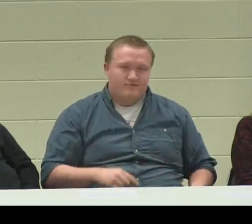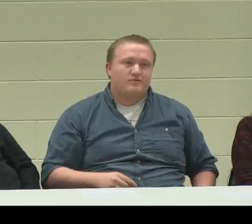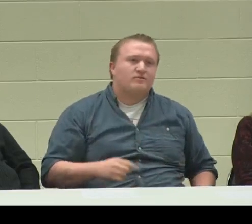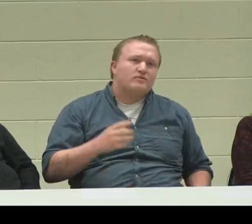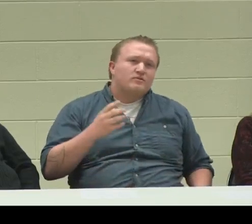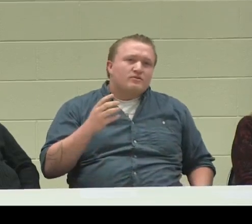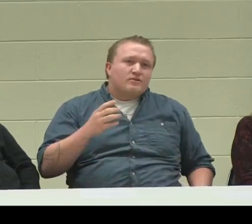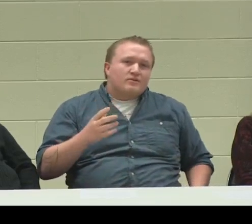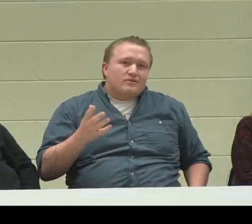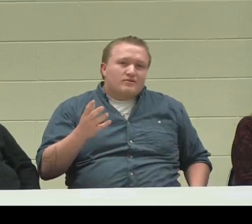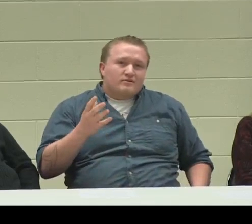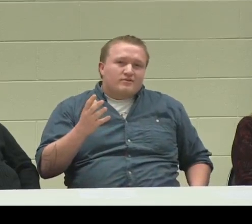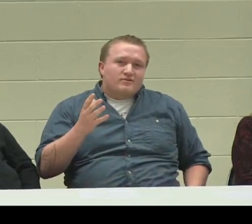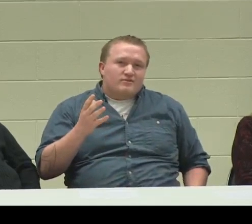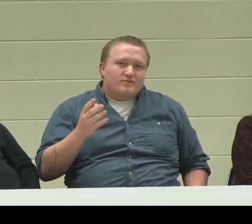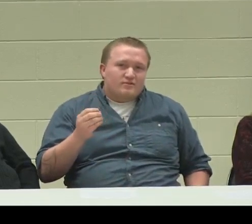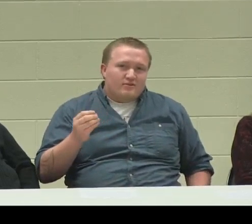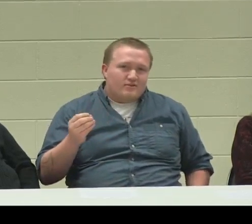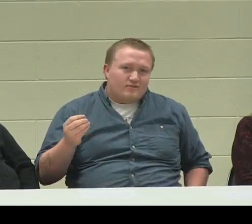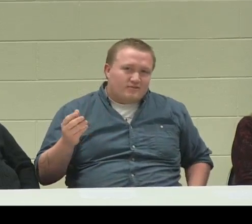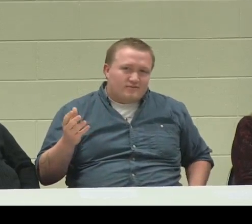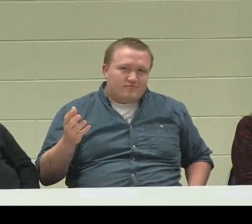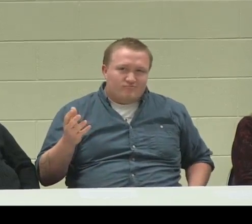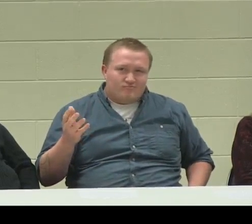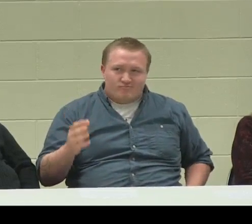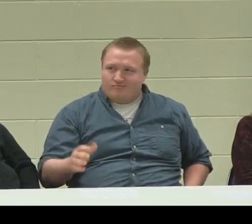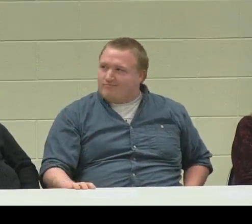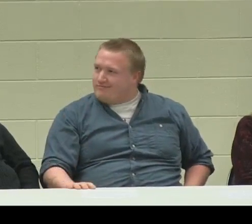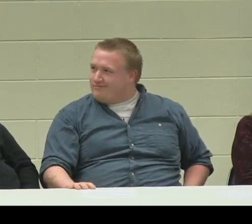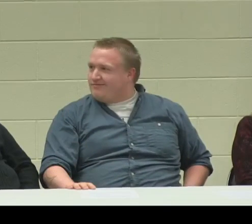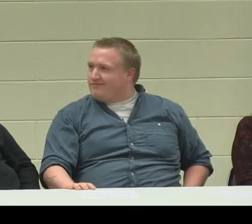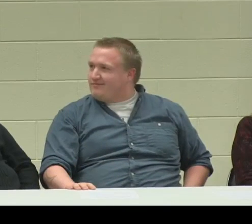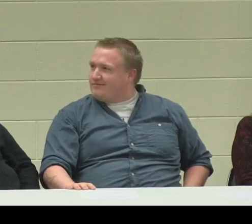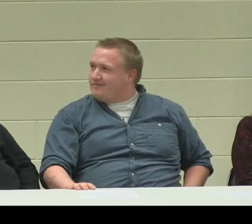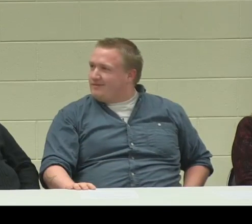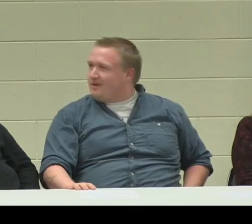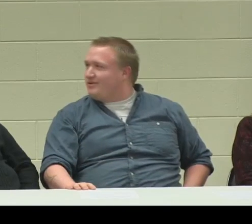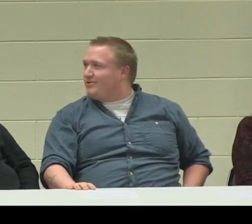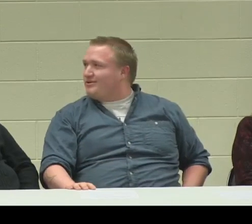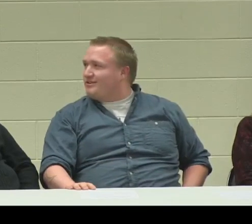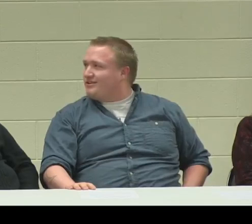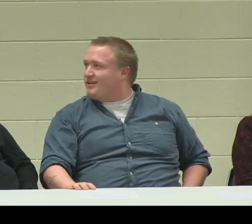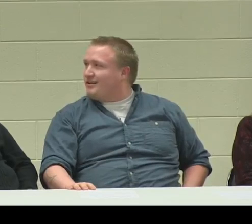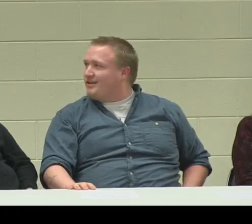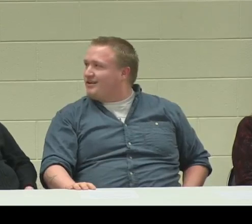I'm not sure.